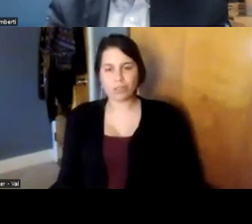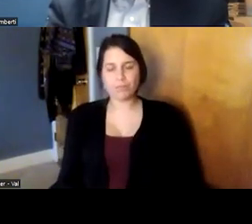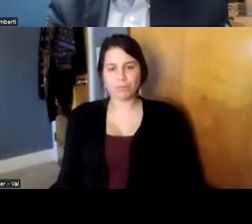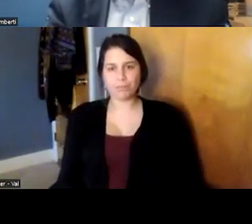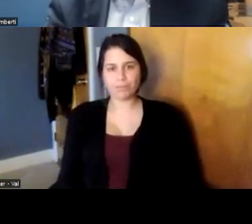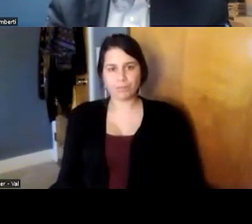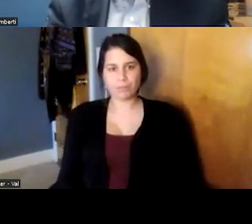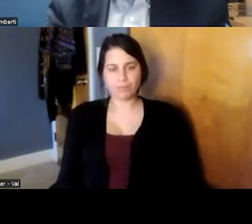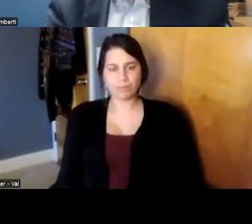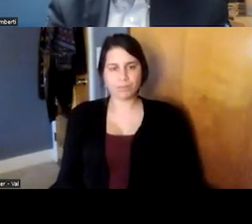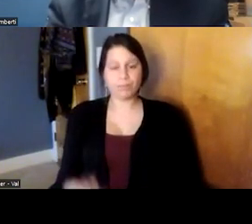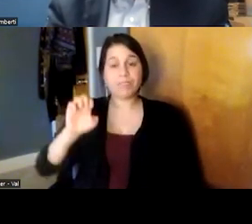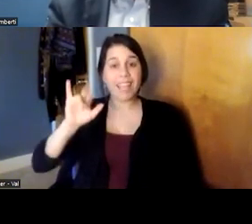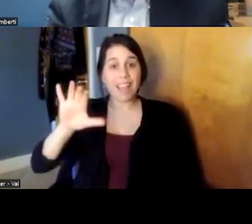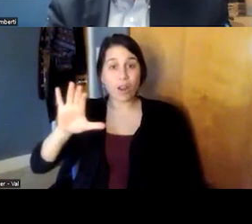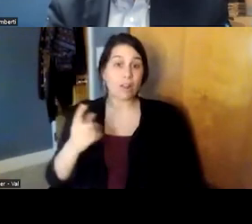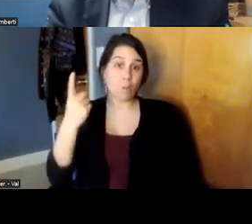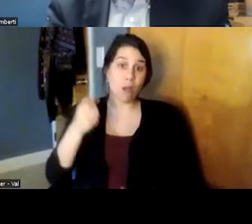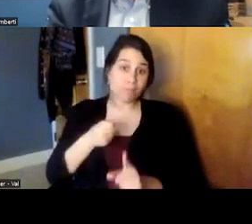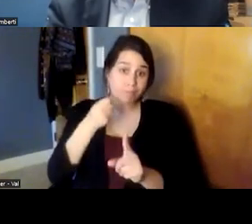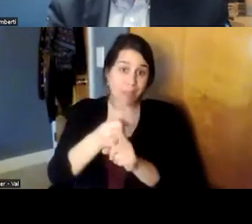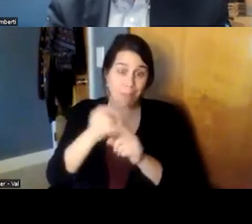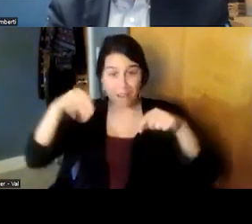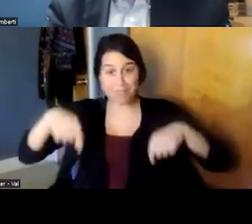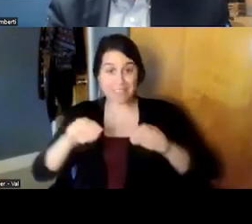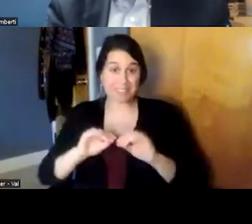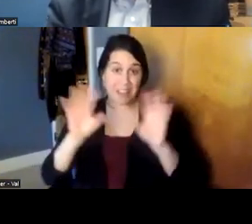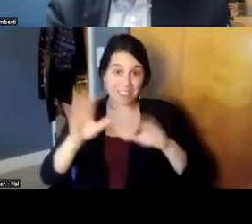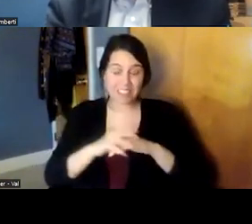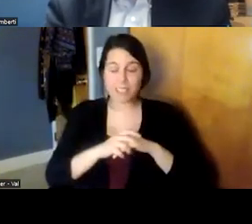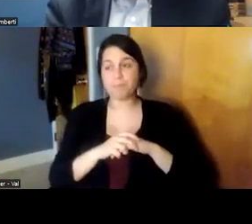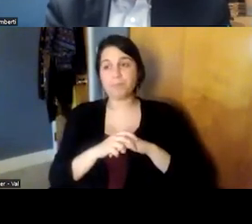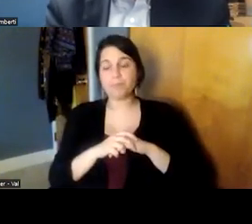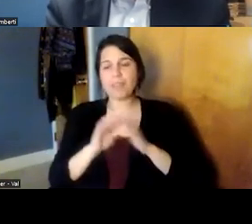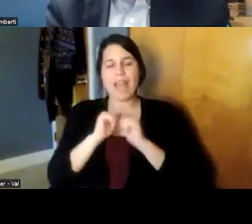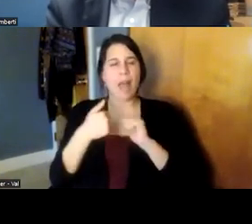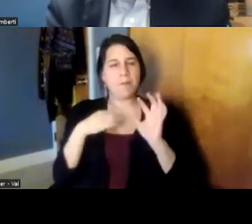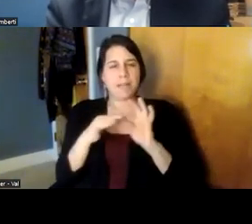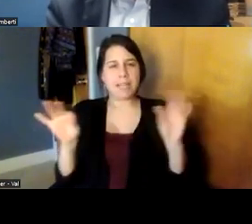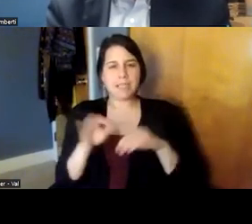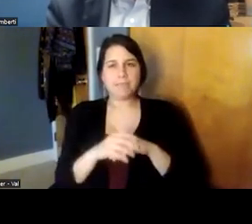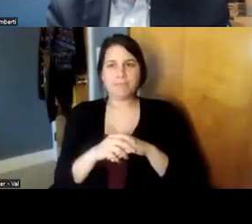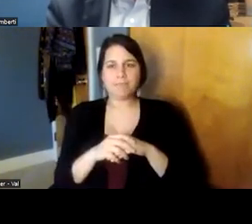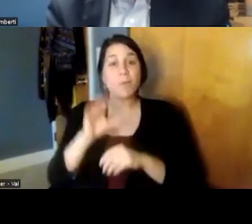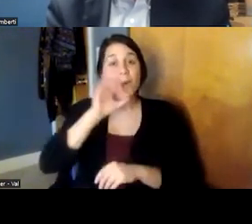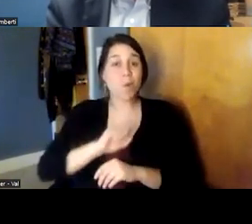implications of this of course is is that the um how shall i say the old model which was was was